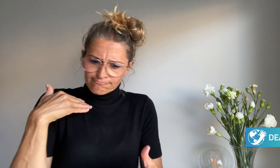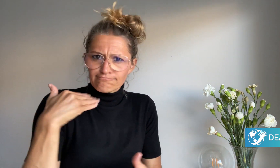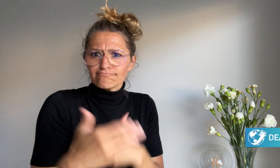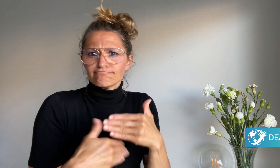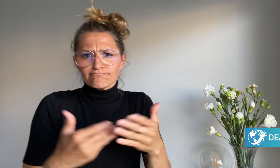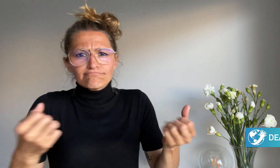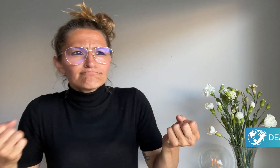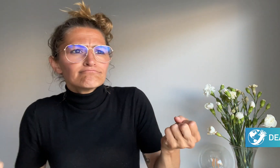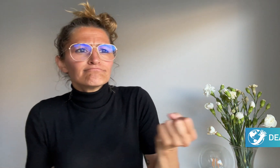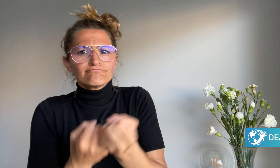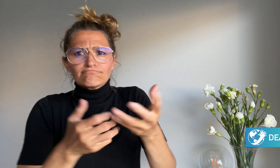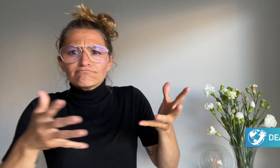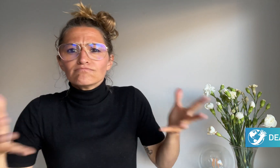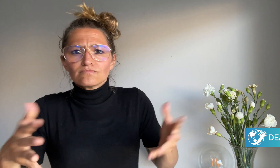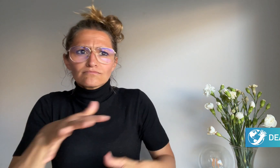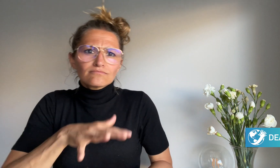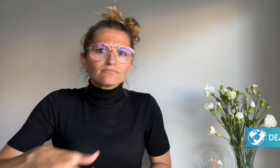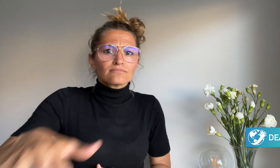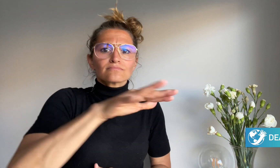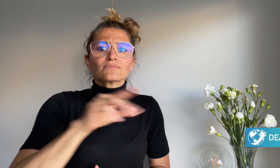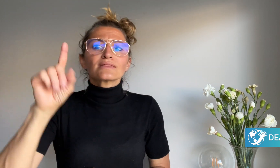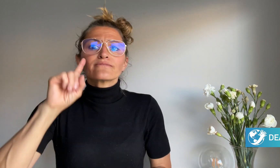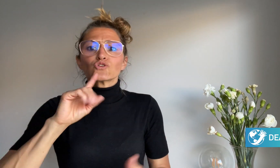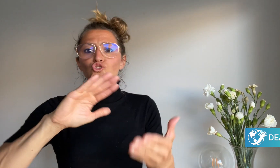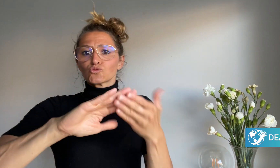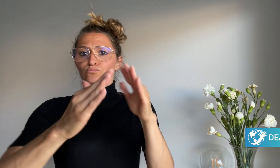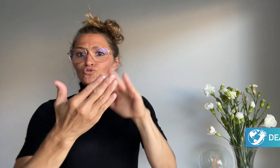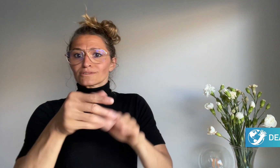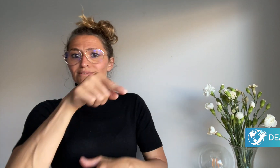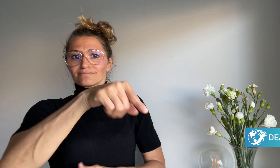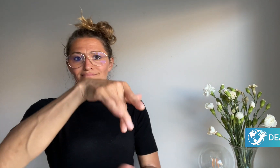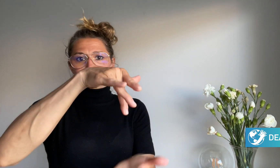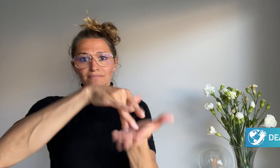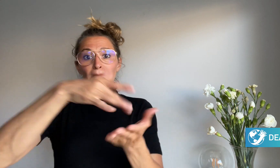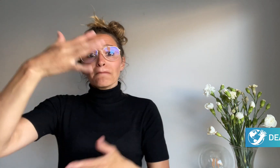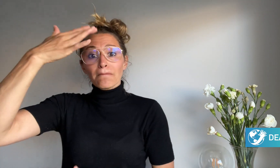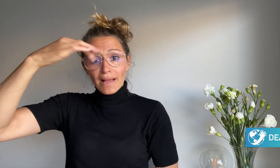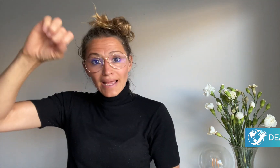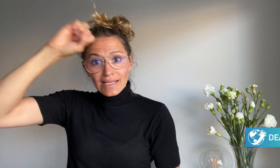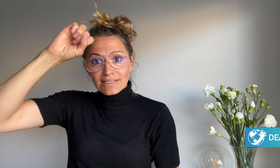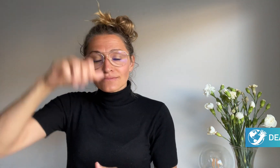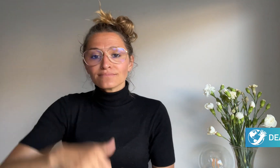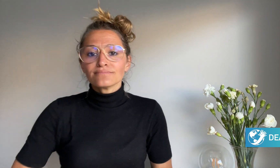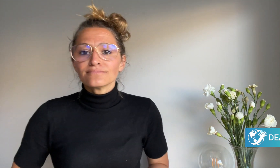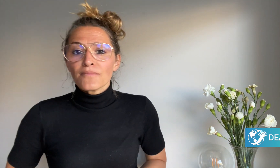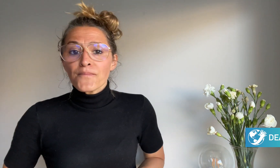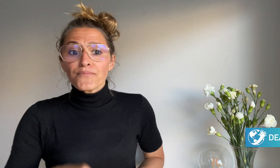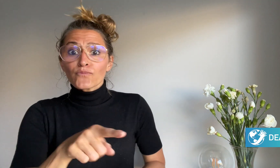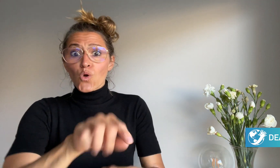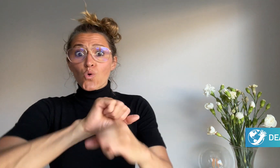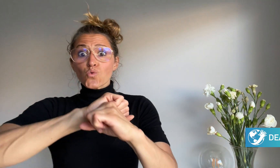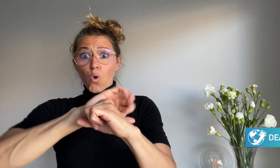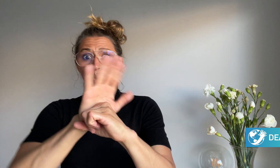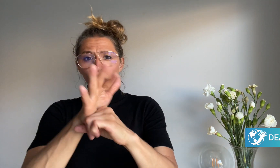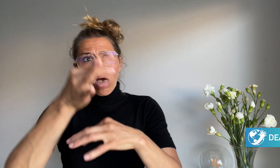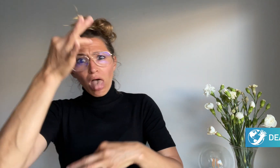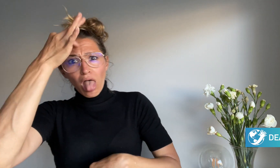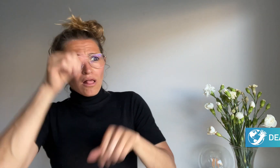in Berlin. The COVID-19 restrictions imposed on Germany